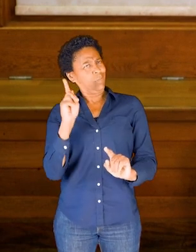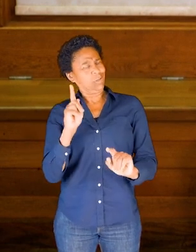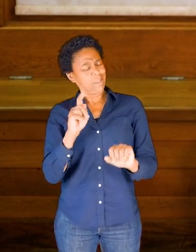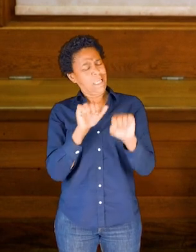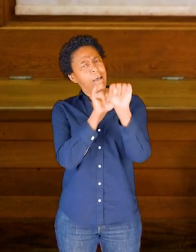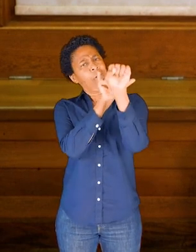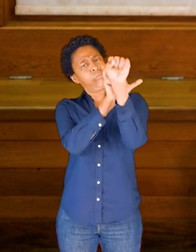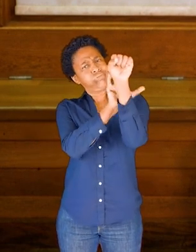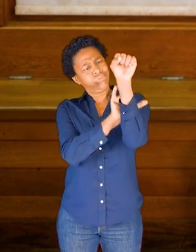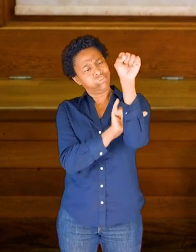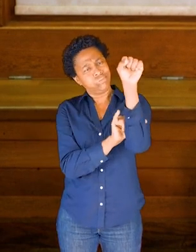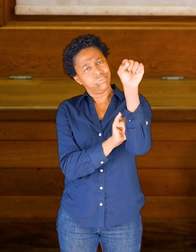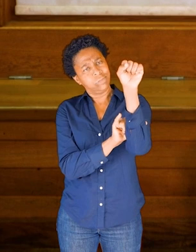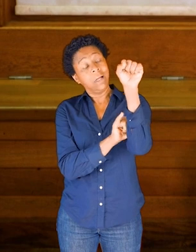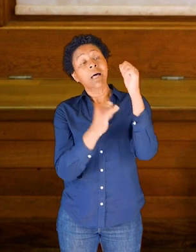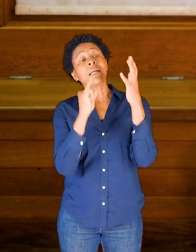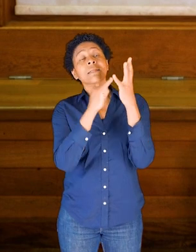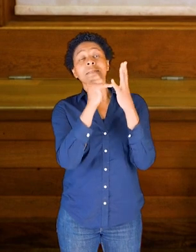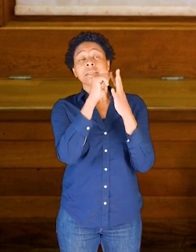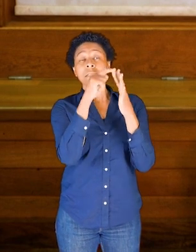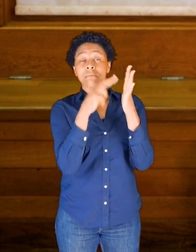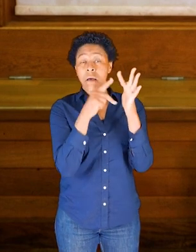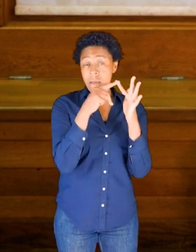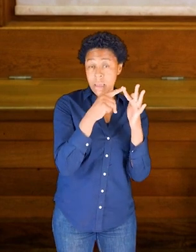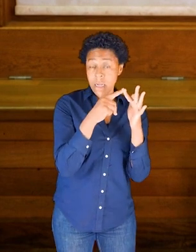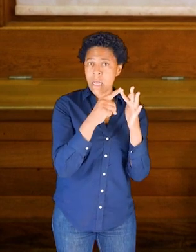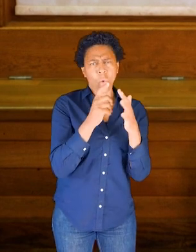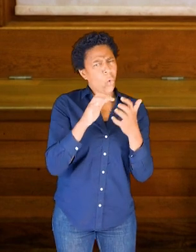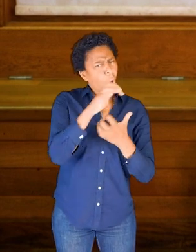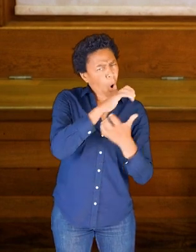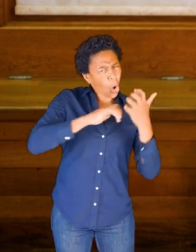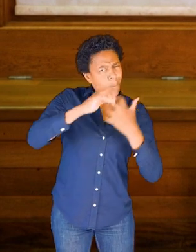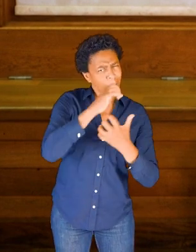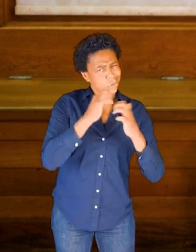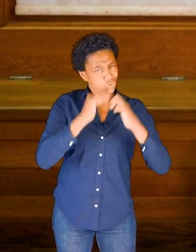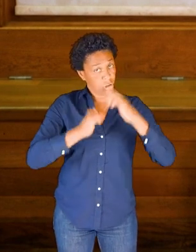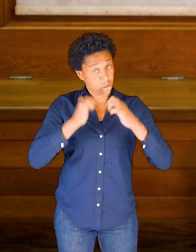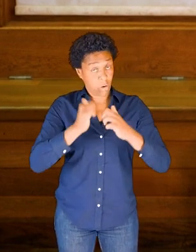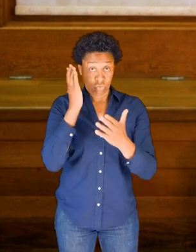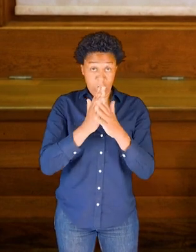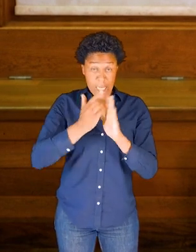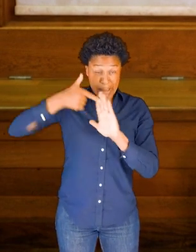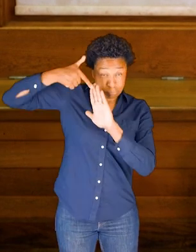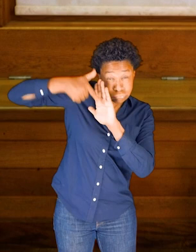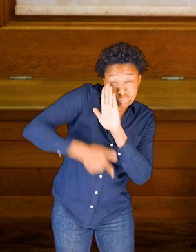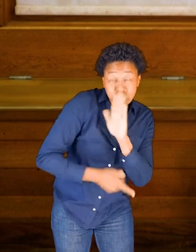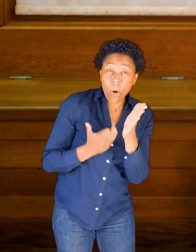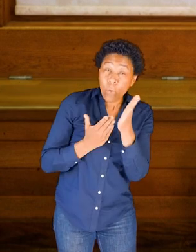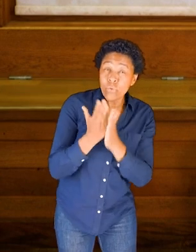The spine is a very complex structure that runs through deep inside the body,